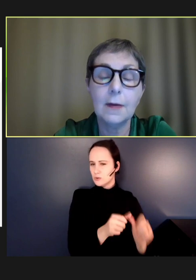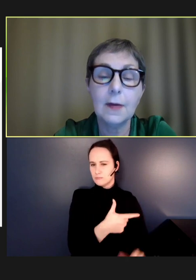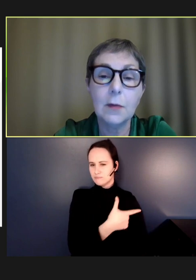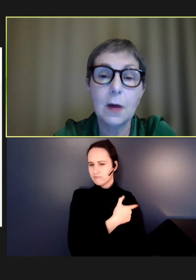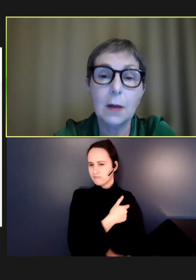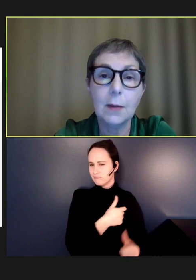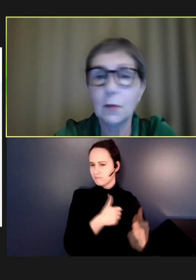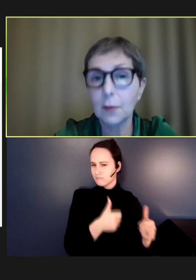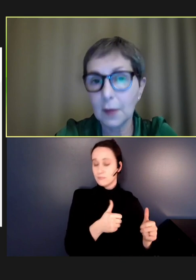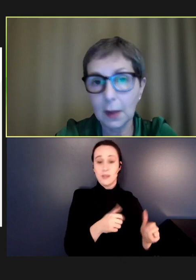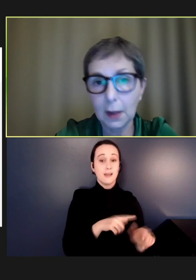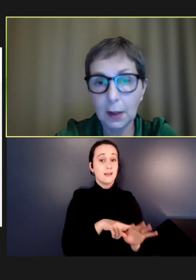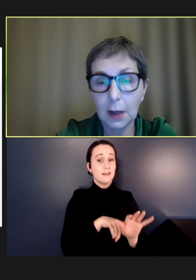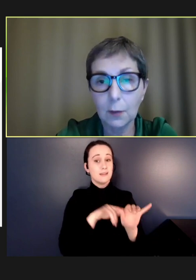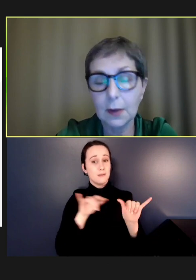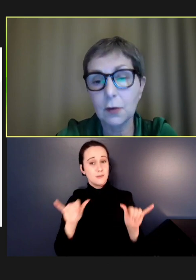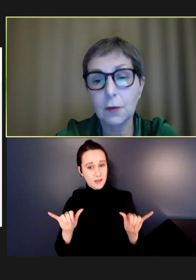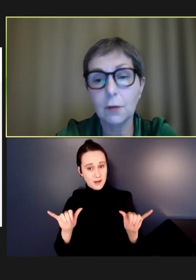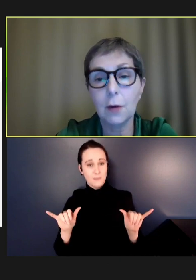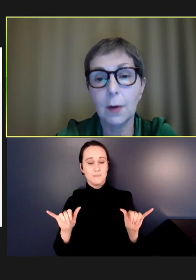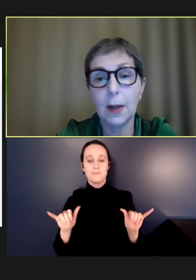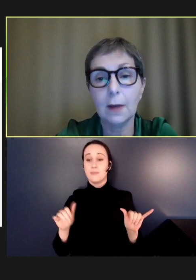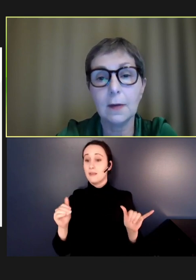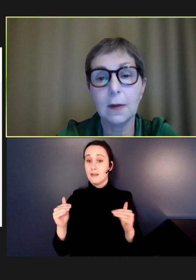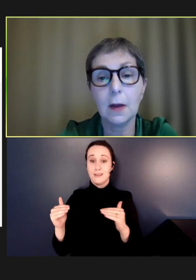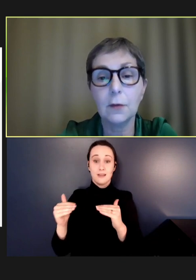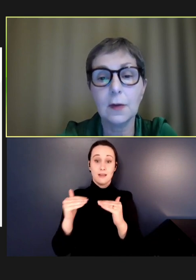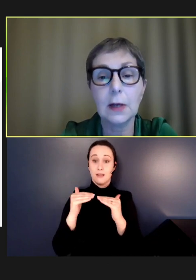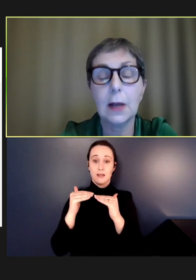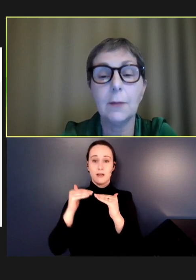the same time, it's almost like inequity is just growing as the countries are left